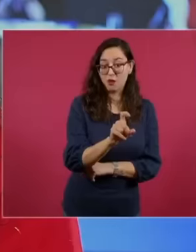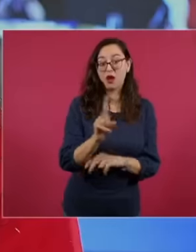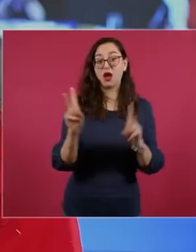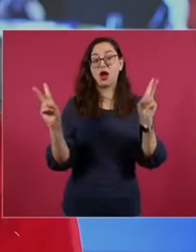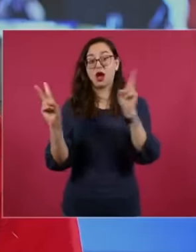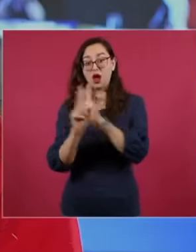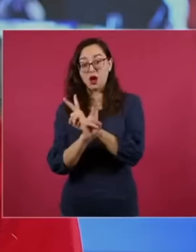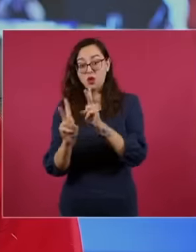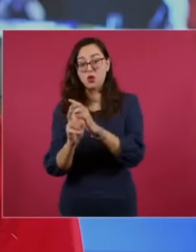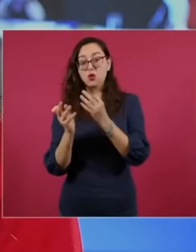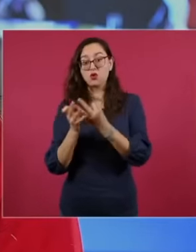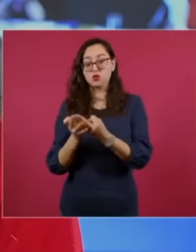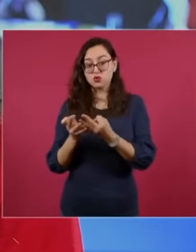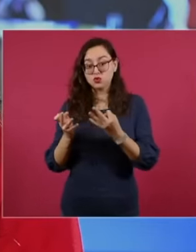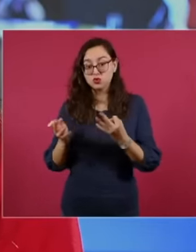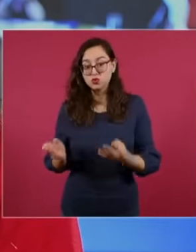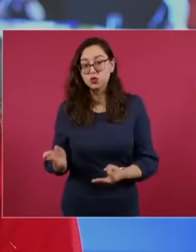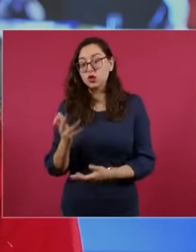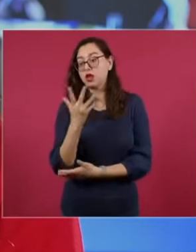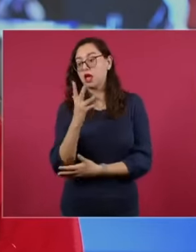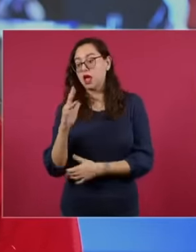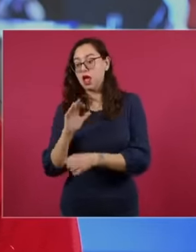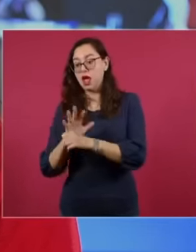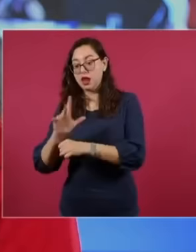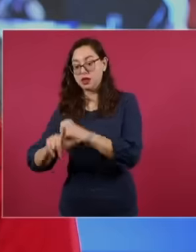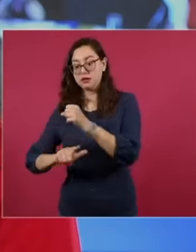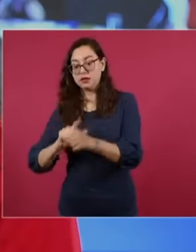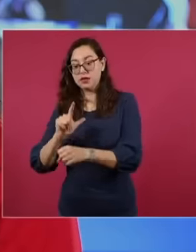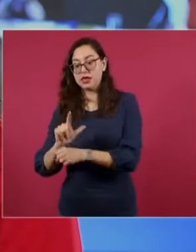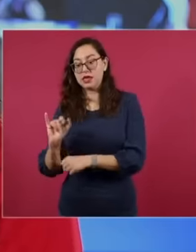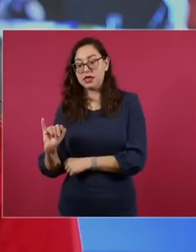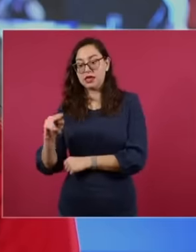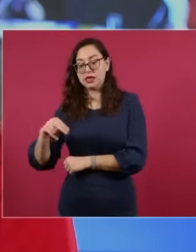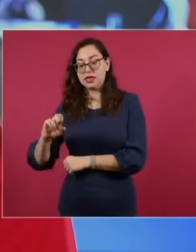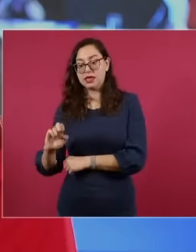soil and biota, which is flora and fauna on the part of the inec and the National Institute of Ecology